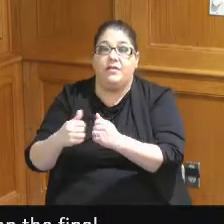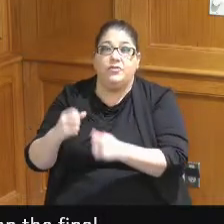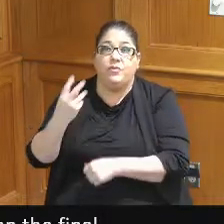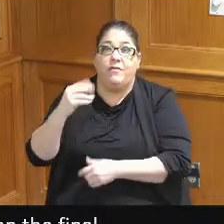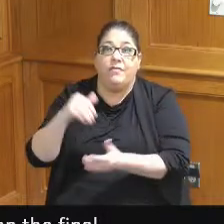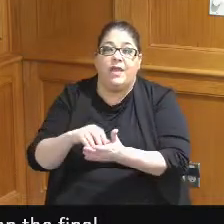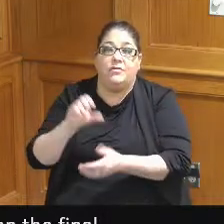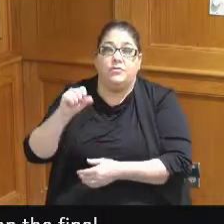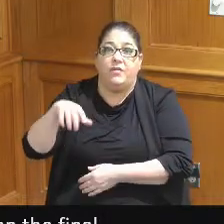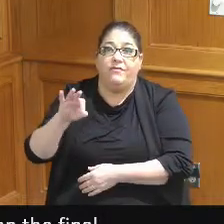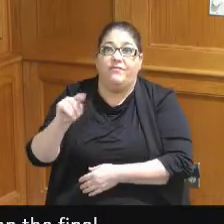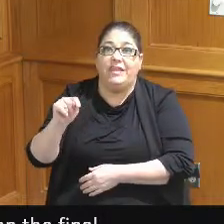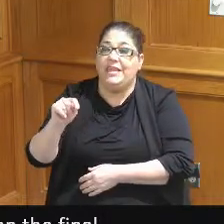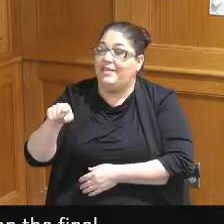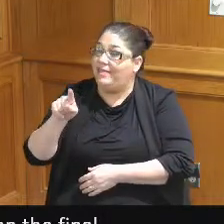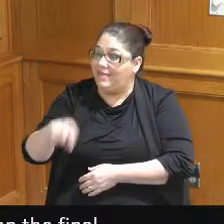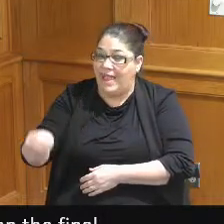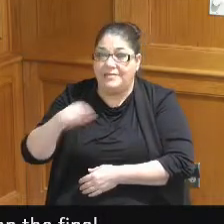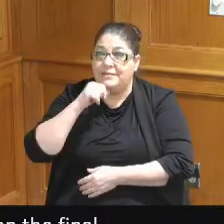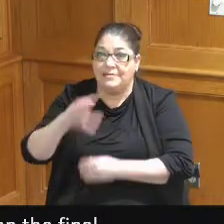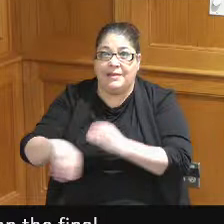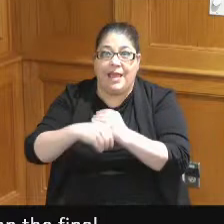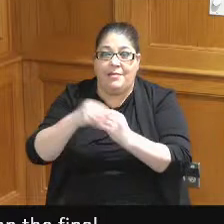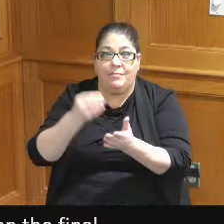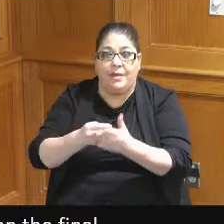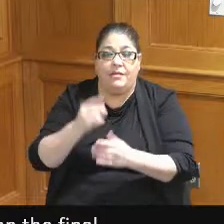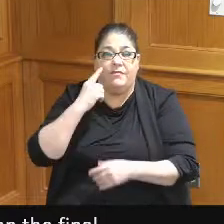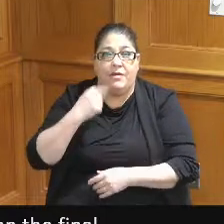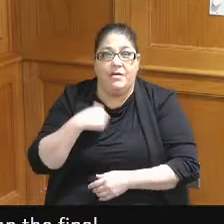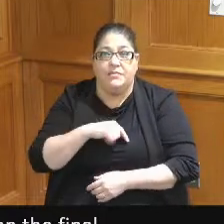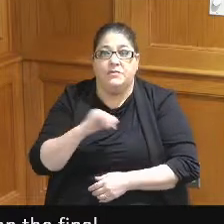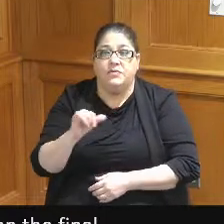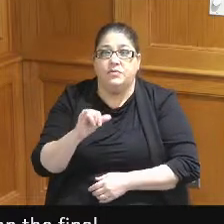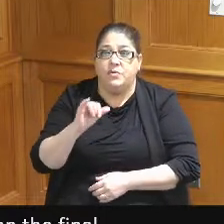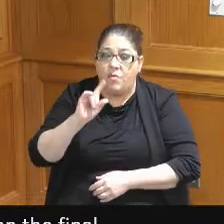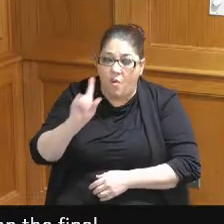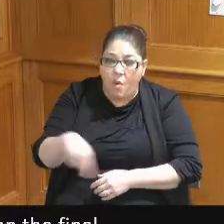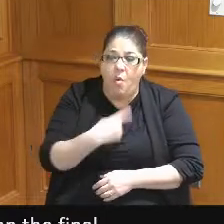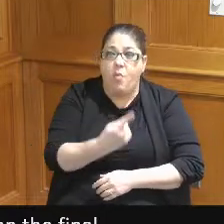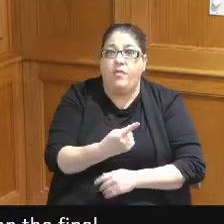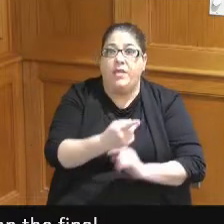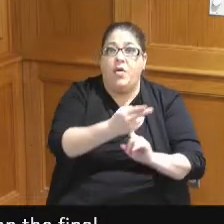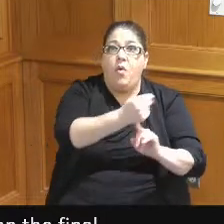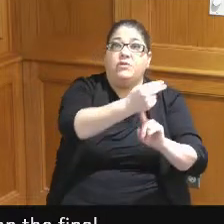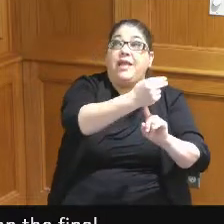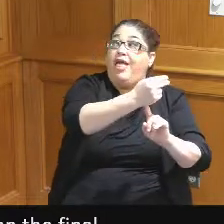12,000 feet bring us any money besides a hotel that we don't know when it's going to go up